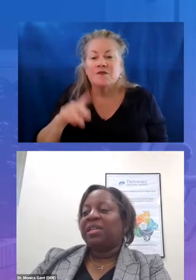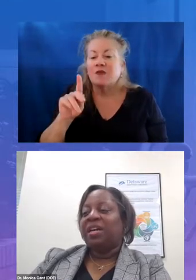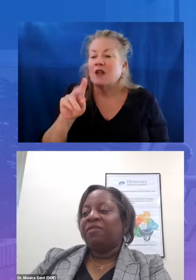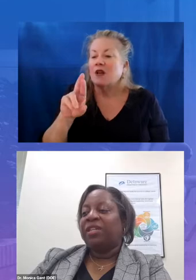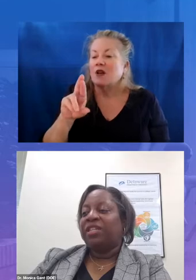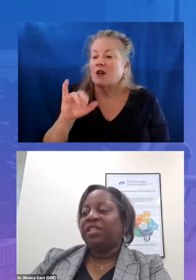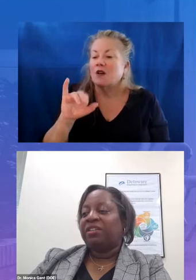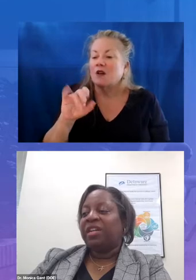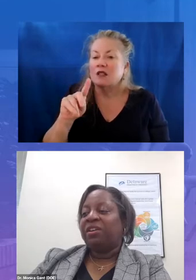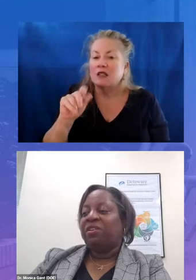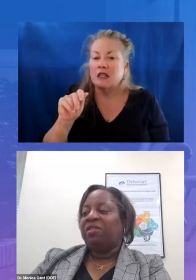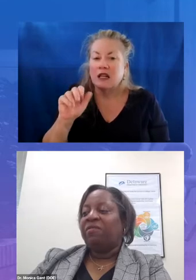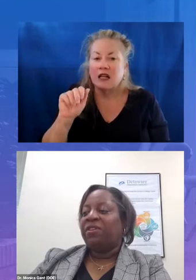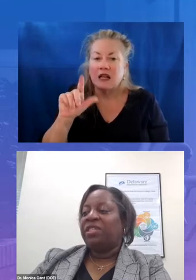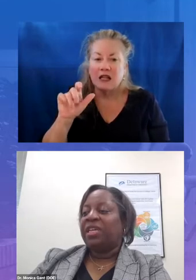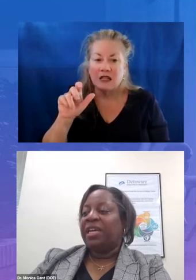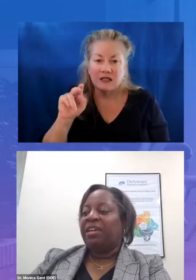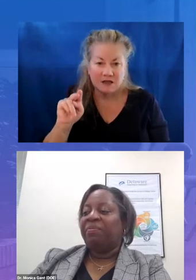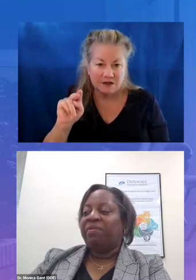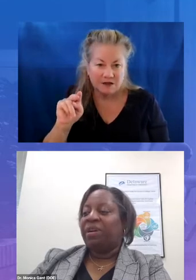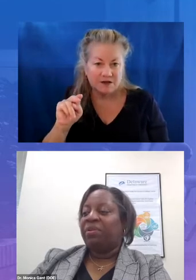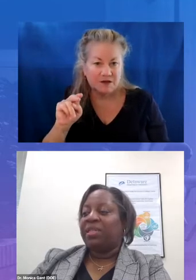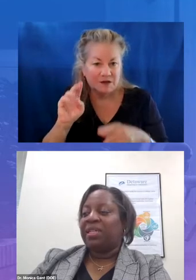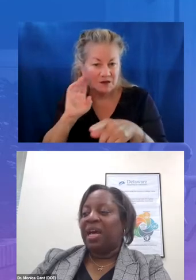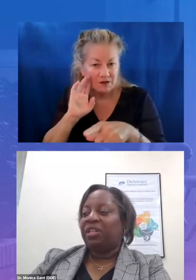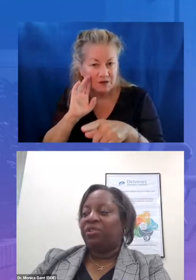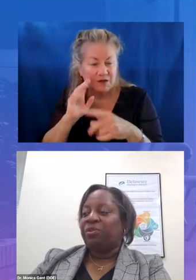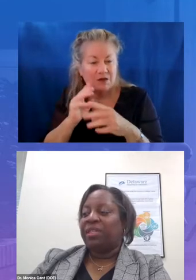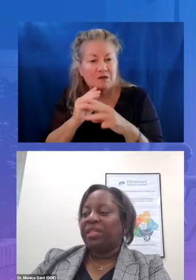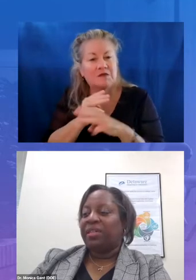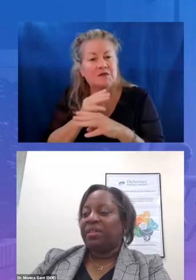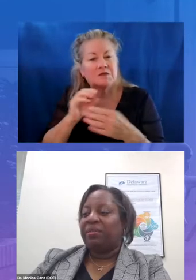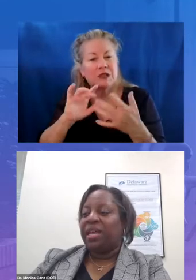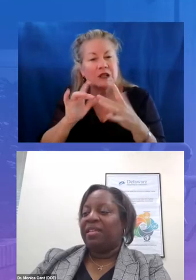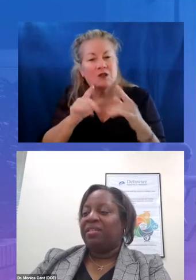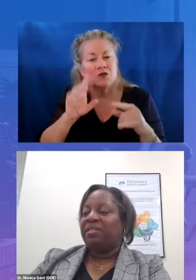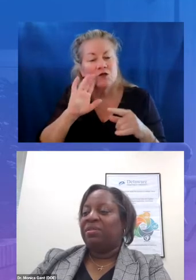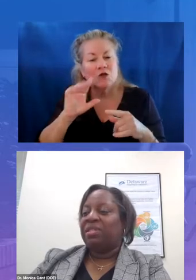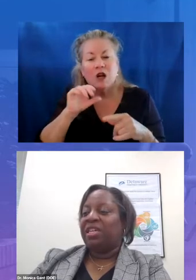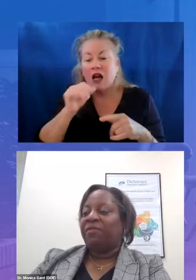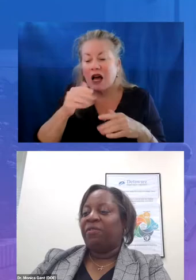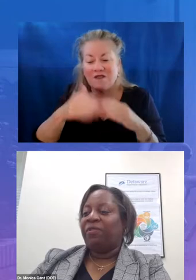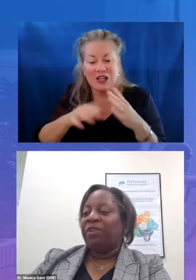unfinished learning refers to any prerequisite knowledge or skills that students need for future